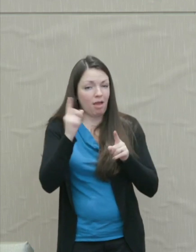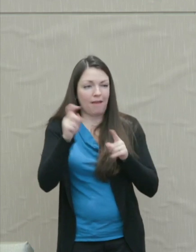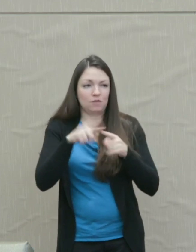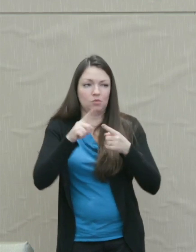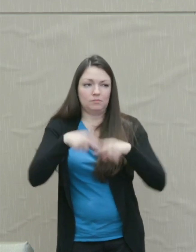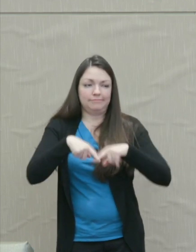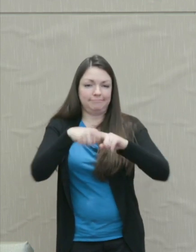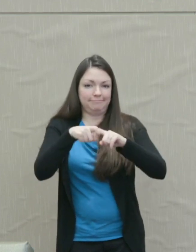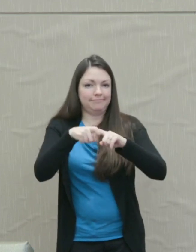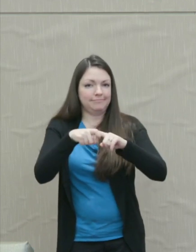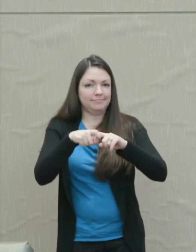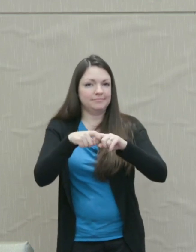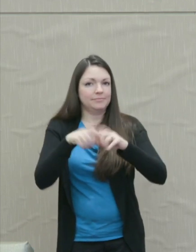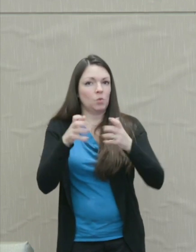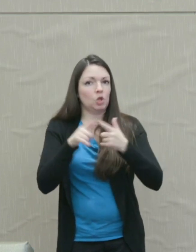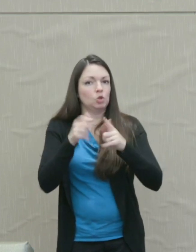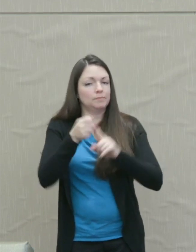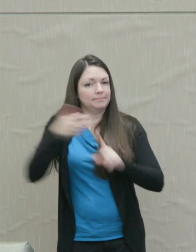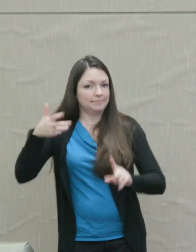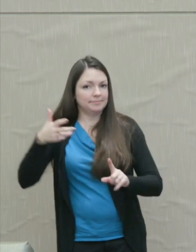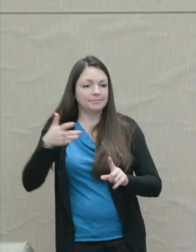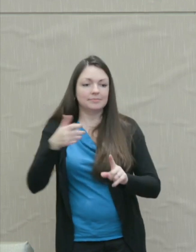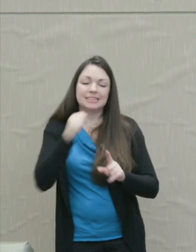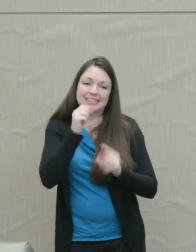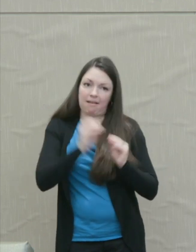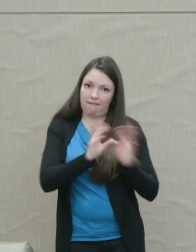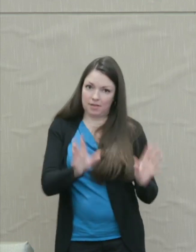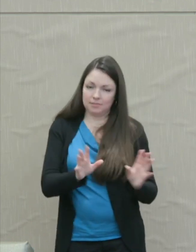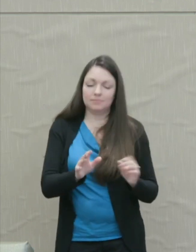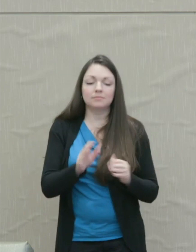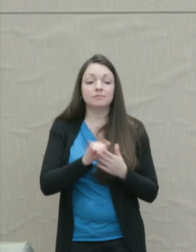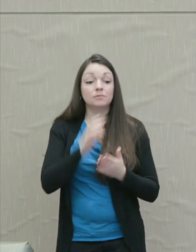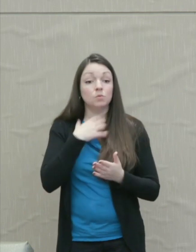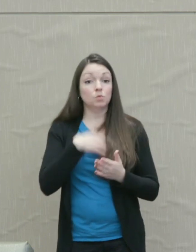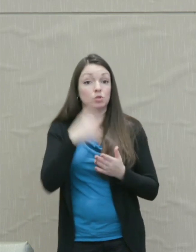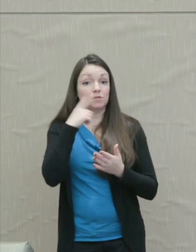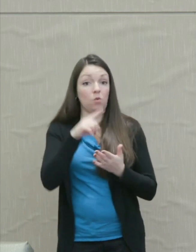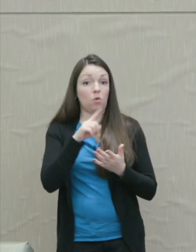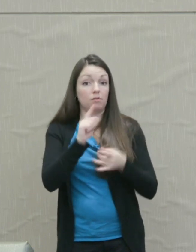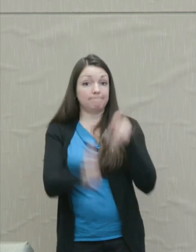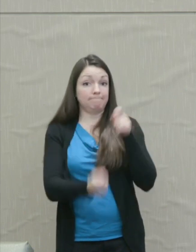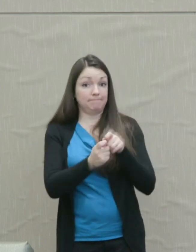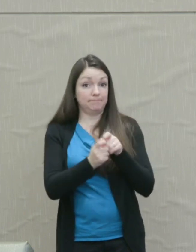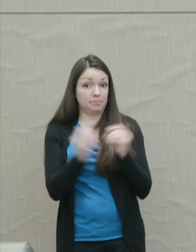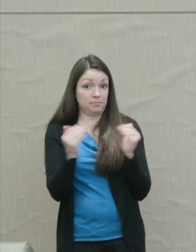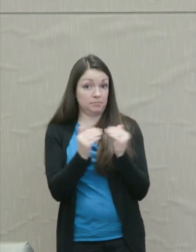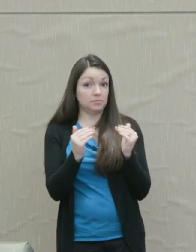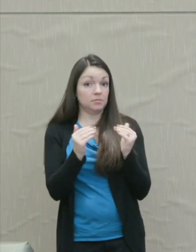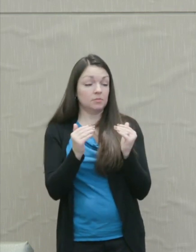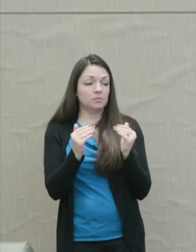Martha Nussbaum: Now we should understand that this wish for retribution can be a very subtle wish.